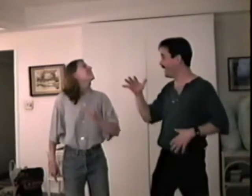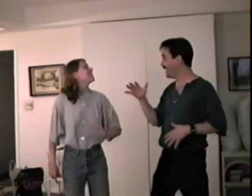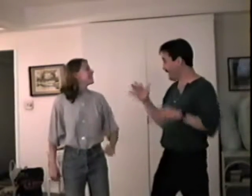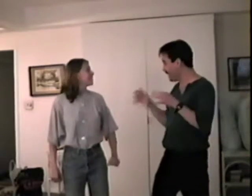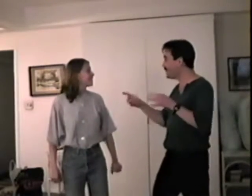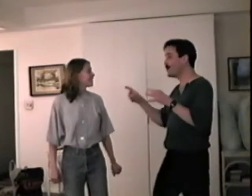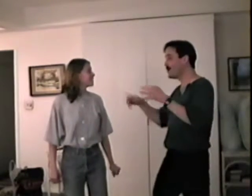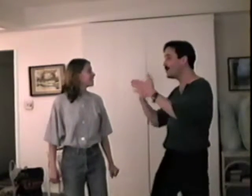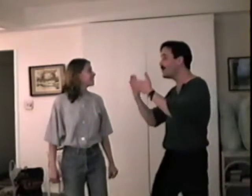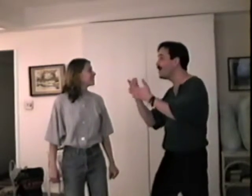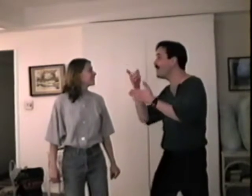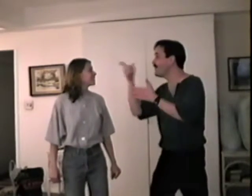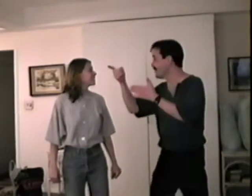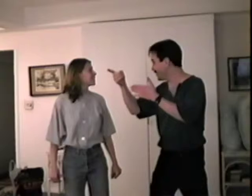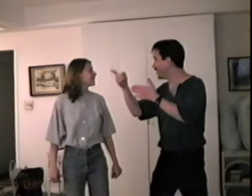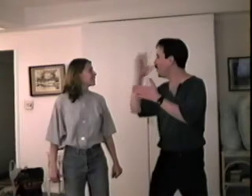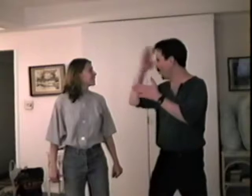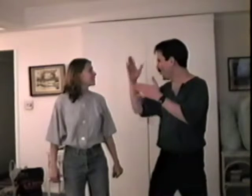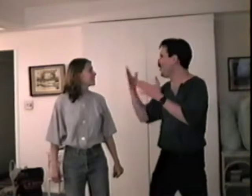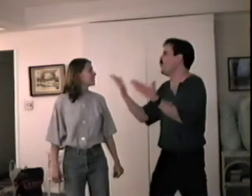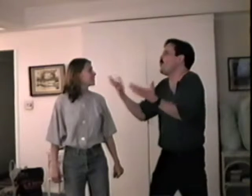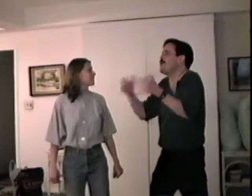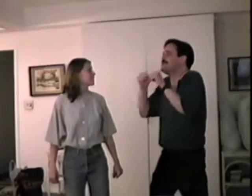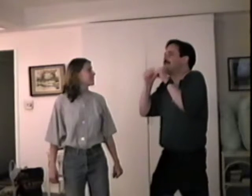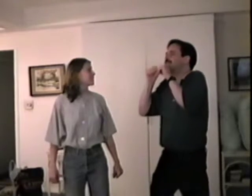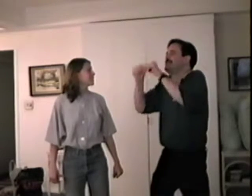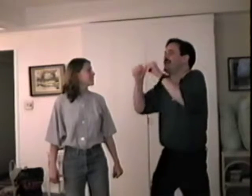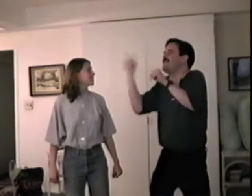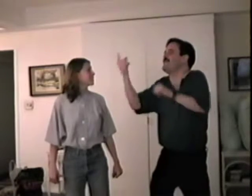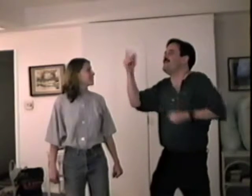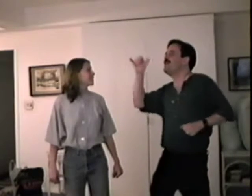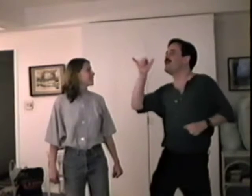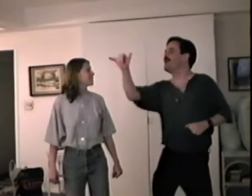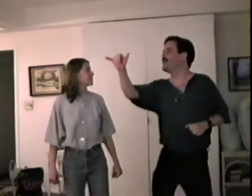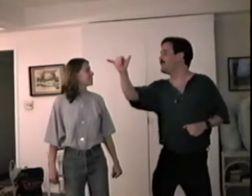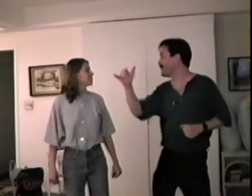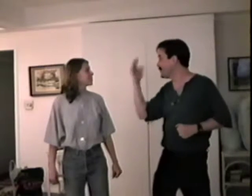more precious far than gold.